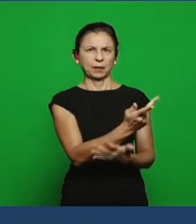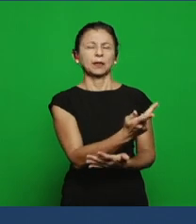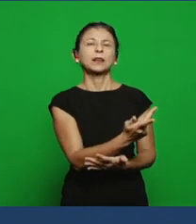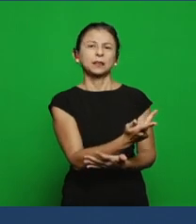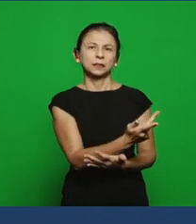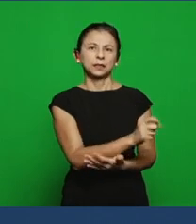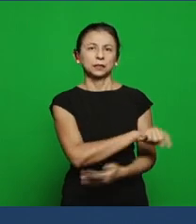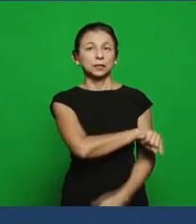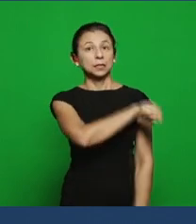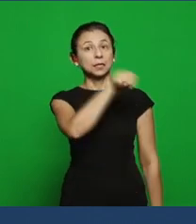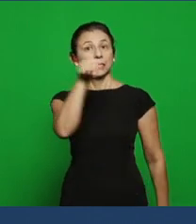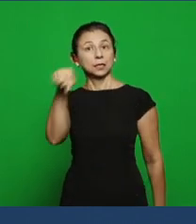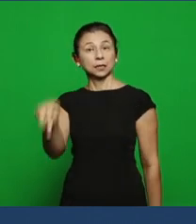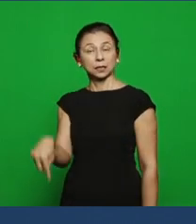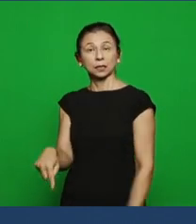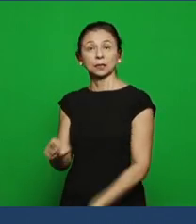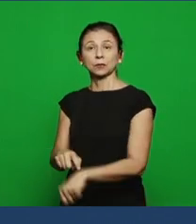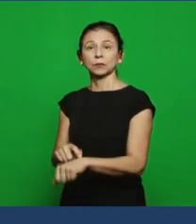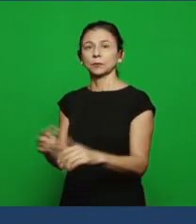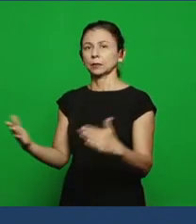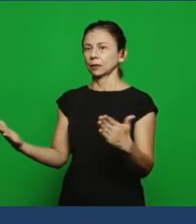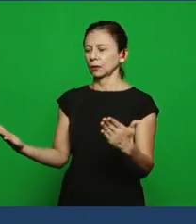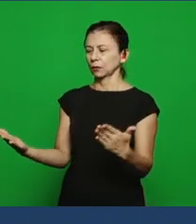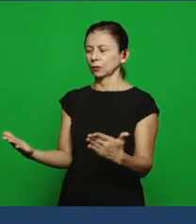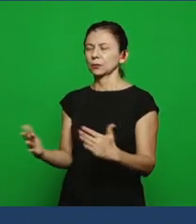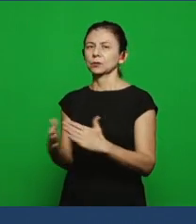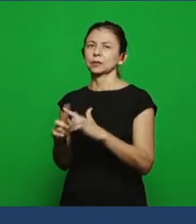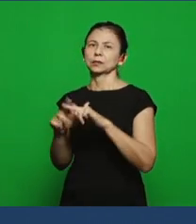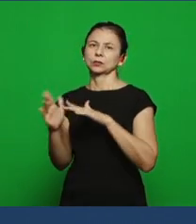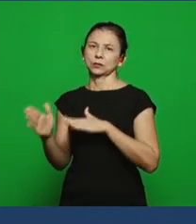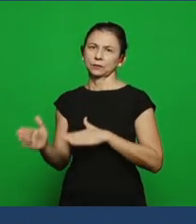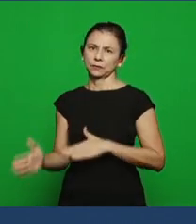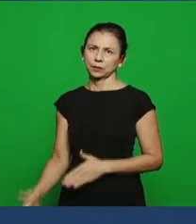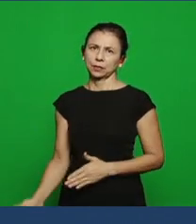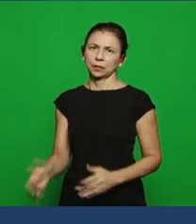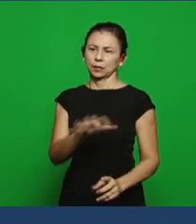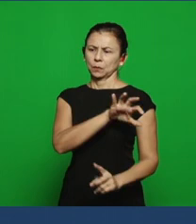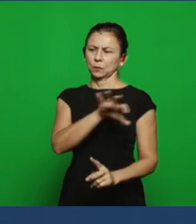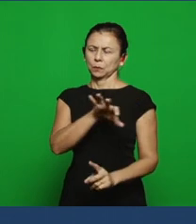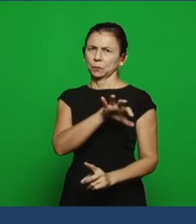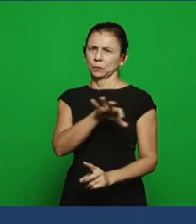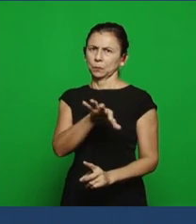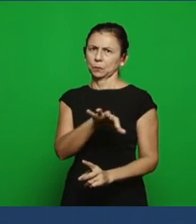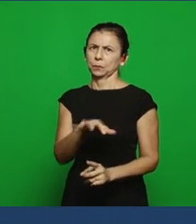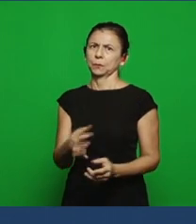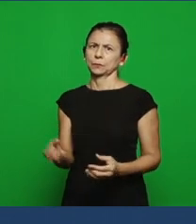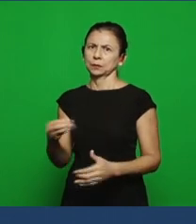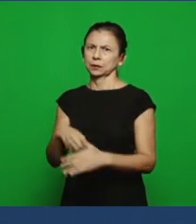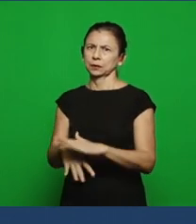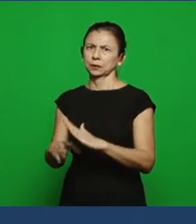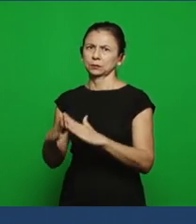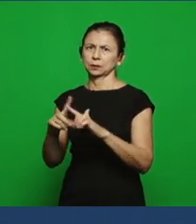today, they arrived to our days and pervert, in some ways, the church of Christ or Christianity of our days